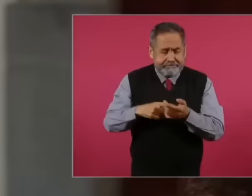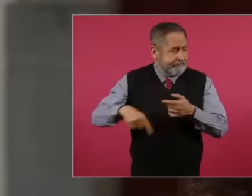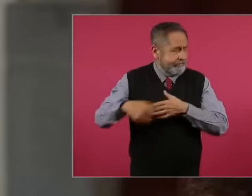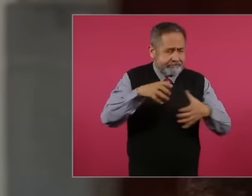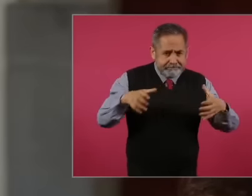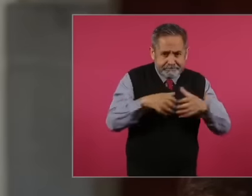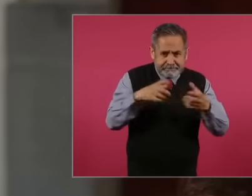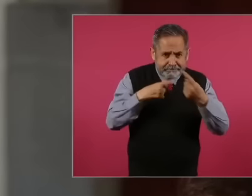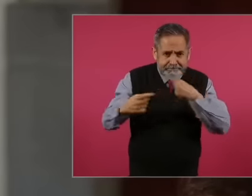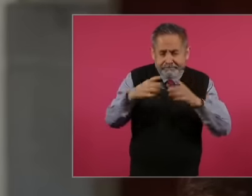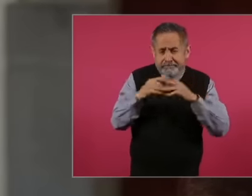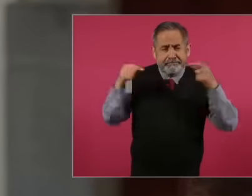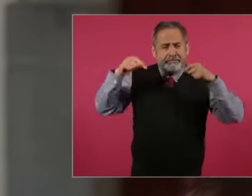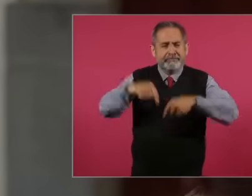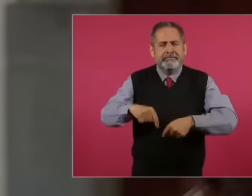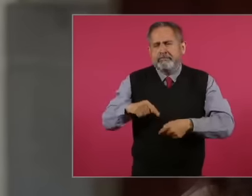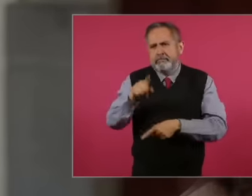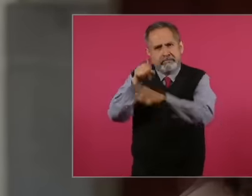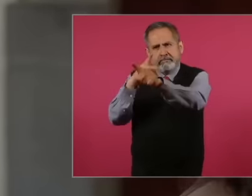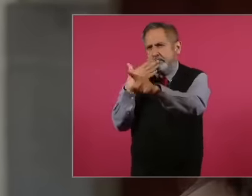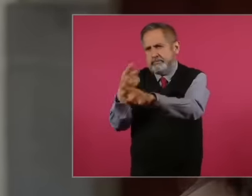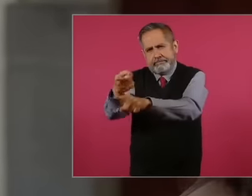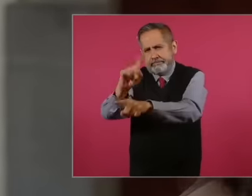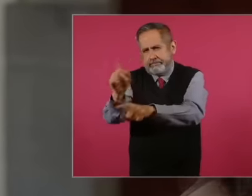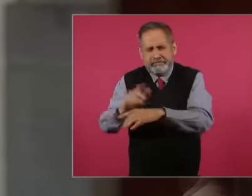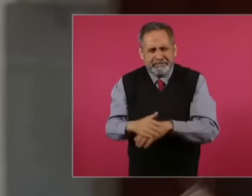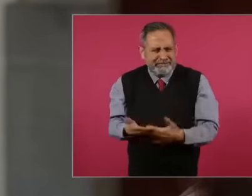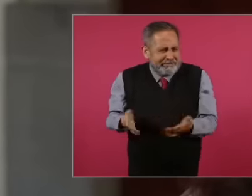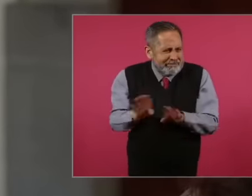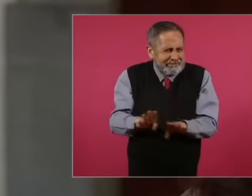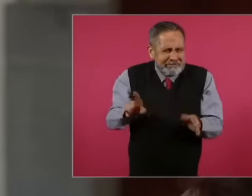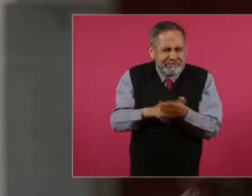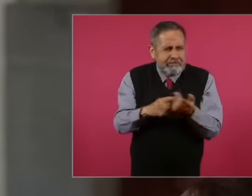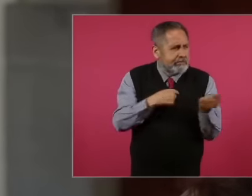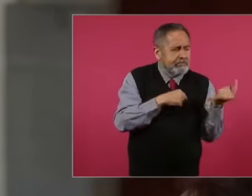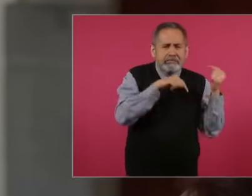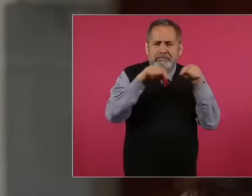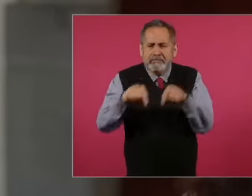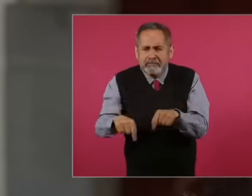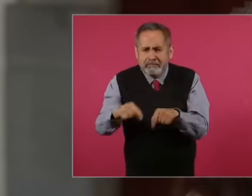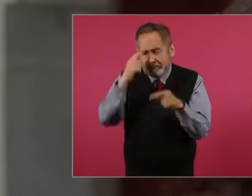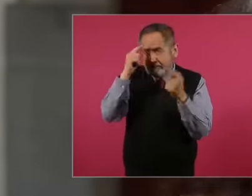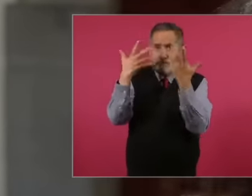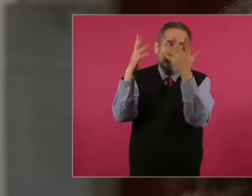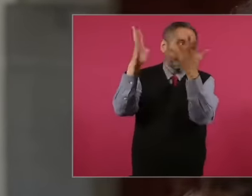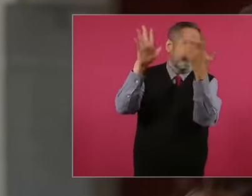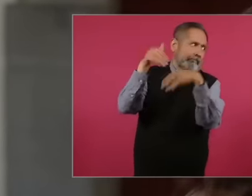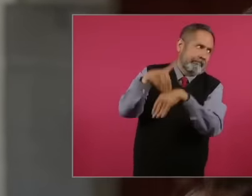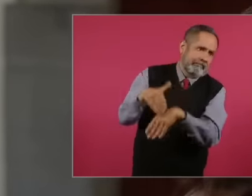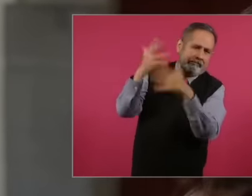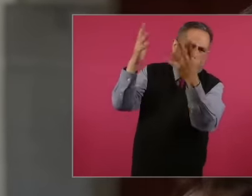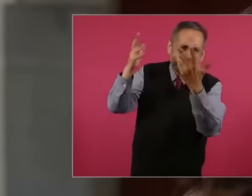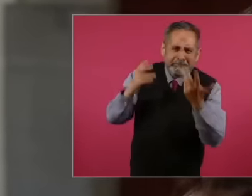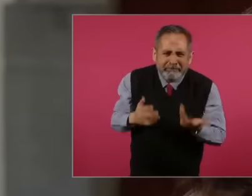that forum talked about it, that is, because they said how is it possible that they brought us to applaud real people, real wine